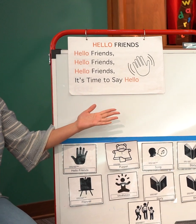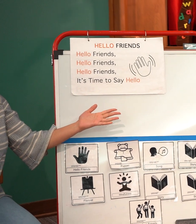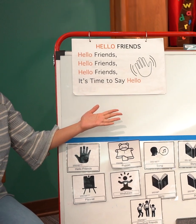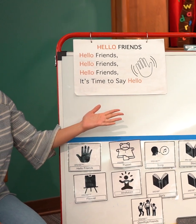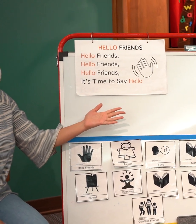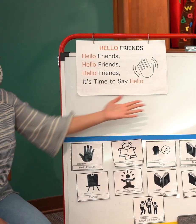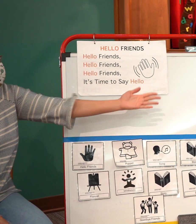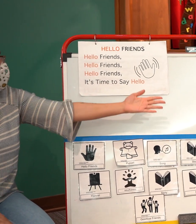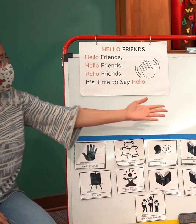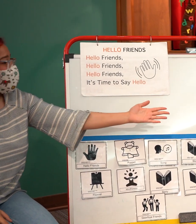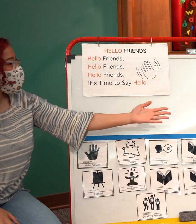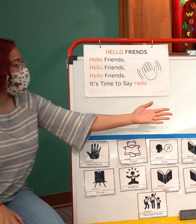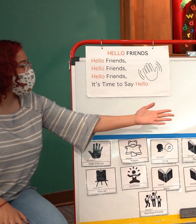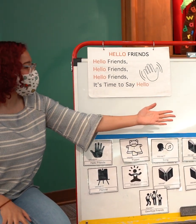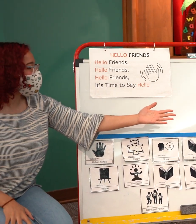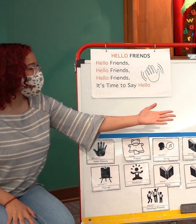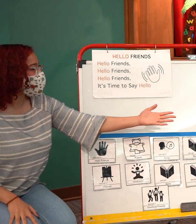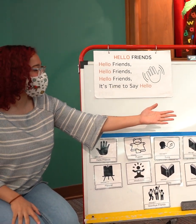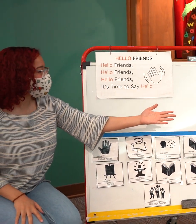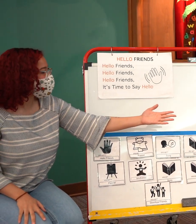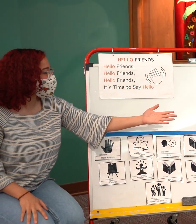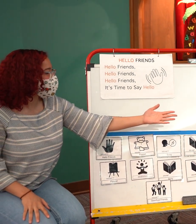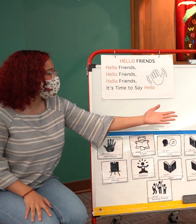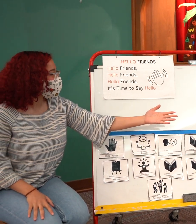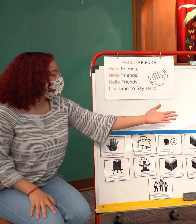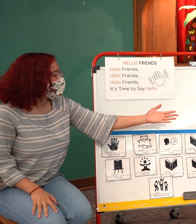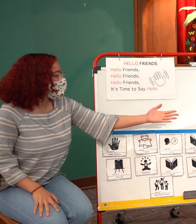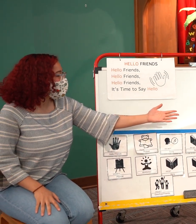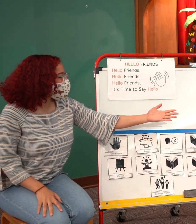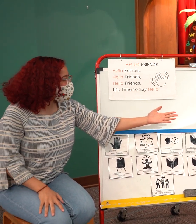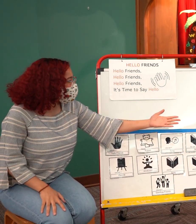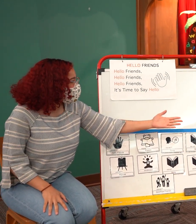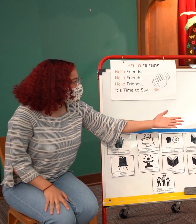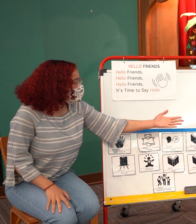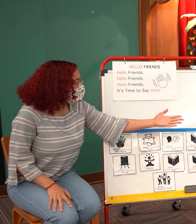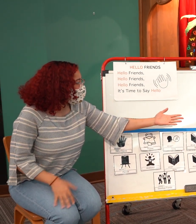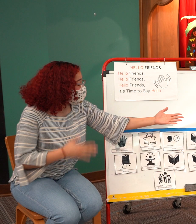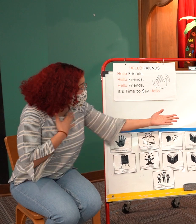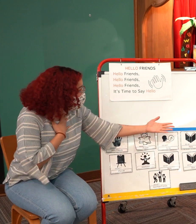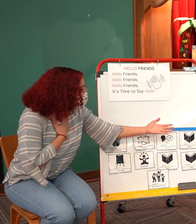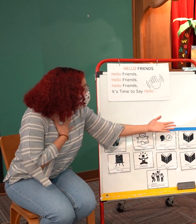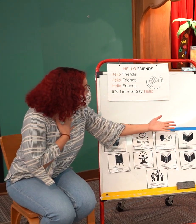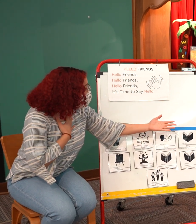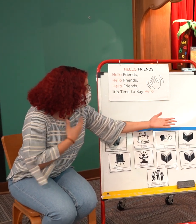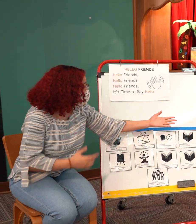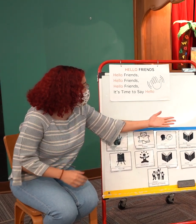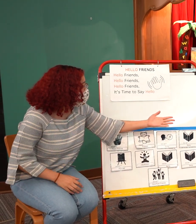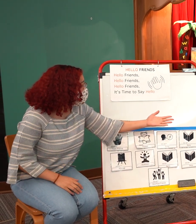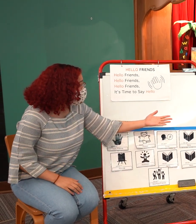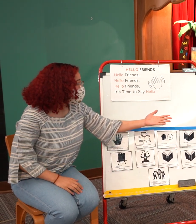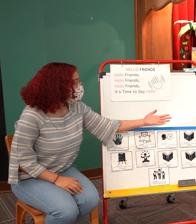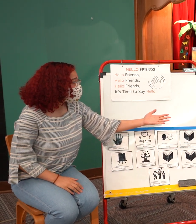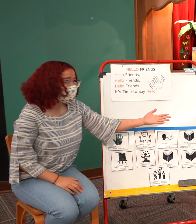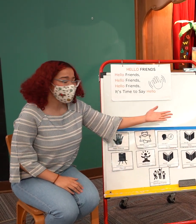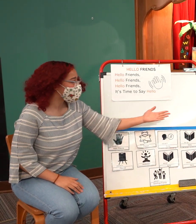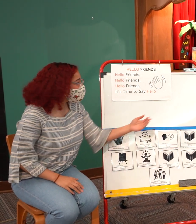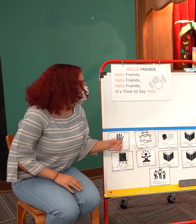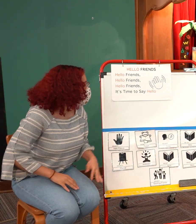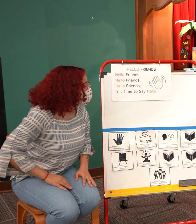Ursa you're already out of your house and who is that that you have with you today?